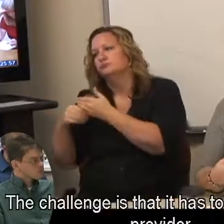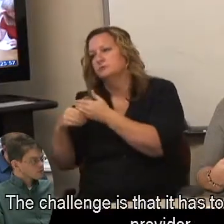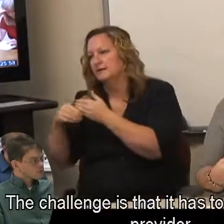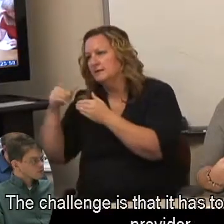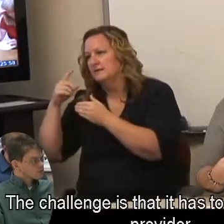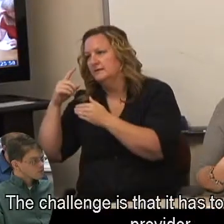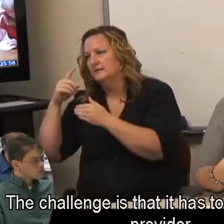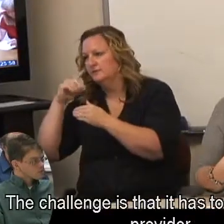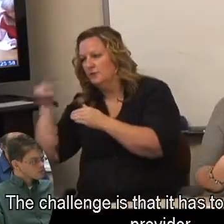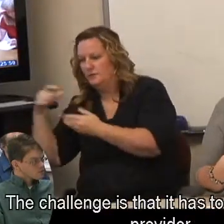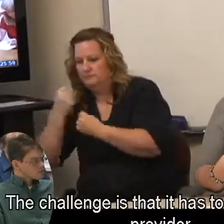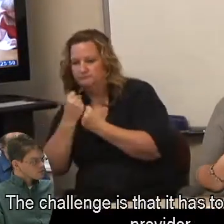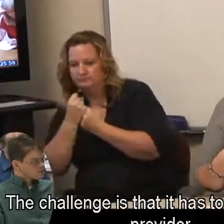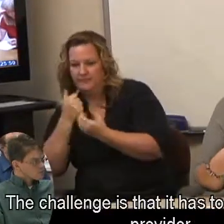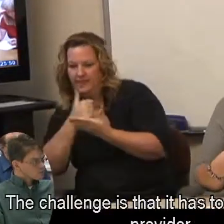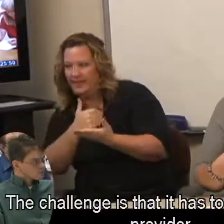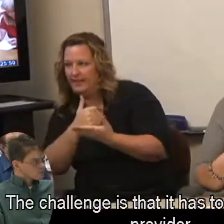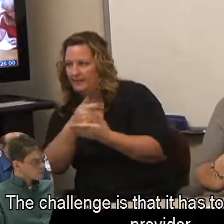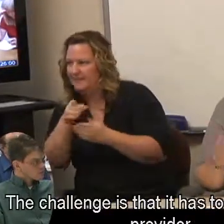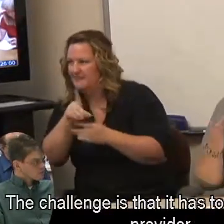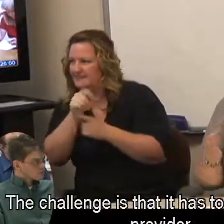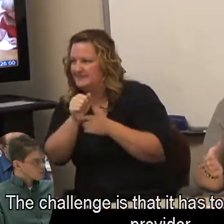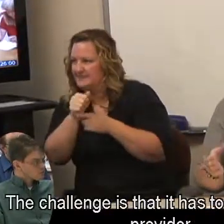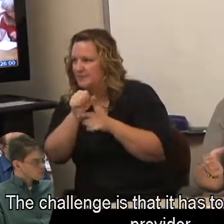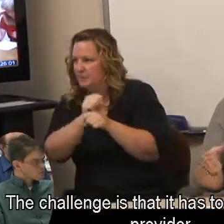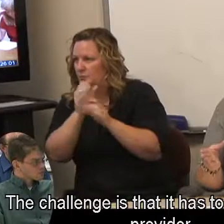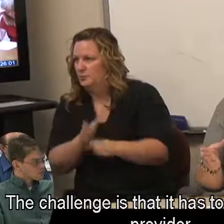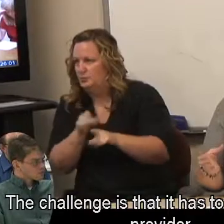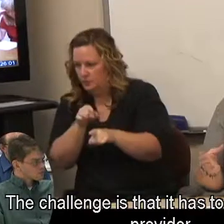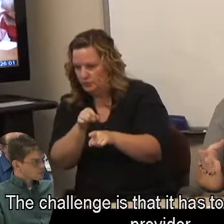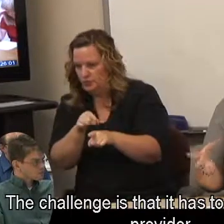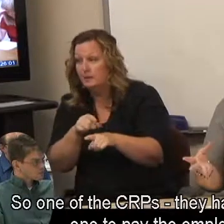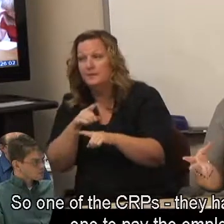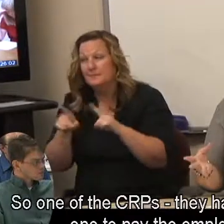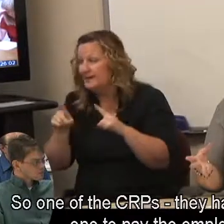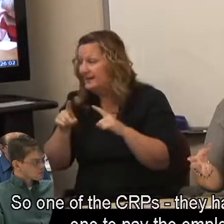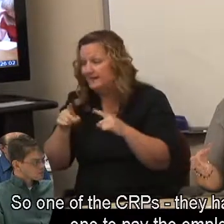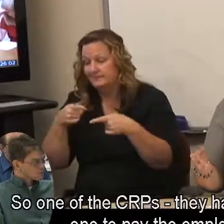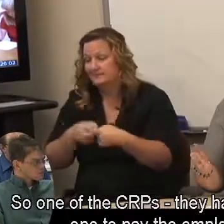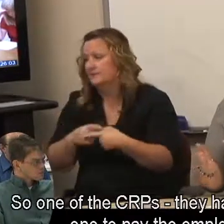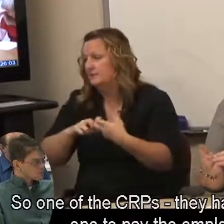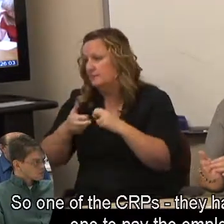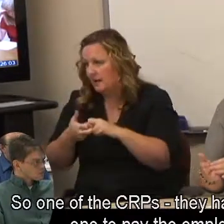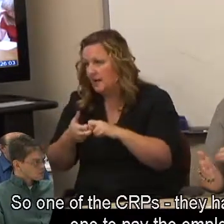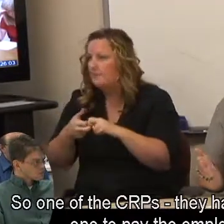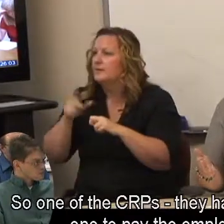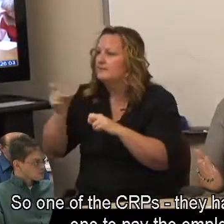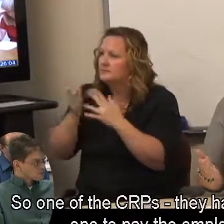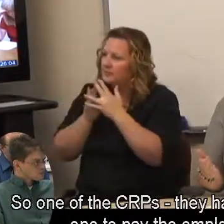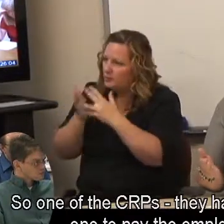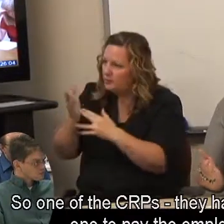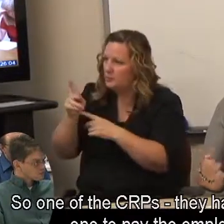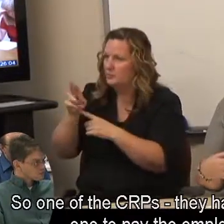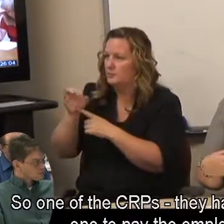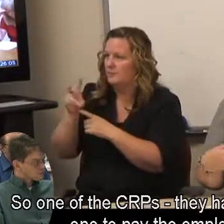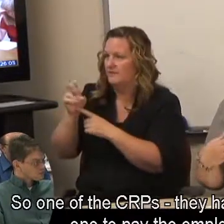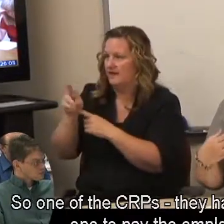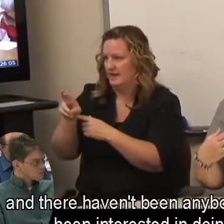The challenge is that it has to go through a provider. So one of the CRPs - they have to be the one to pay the employer.